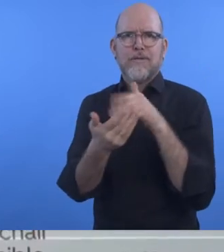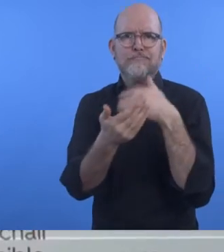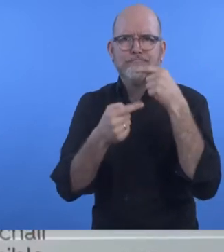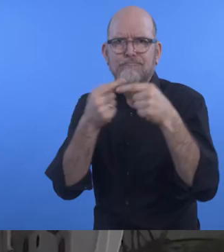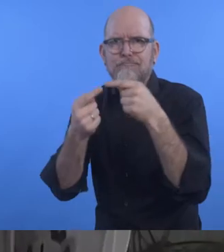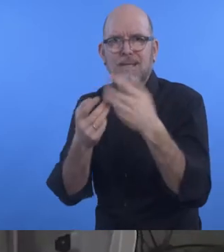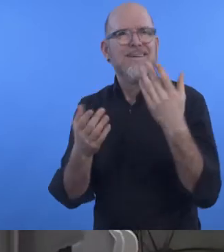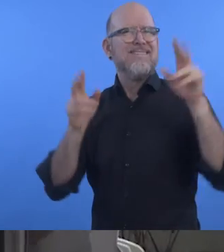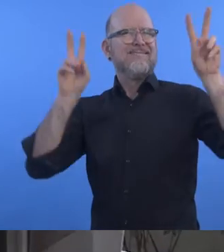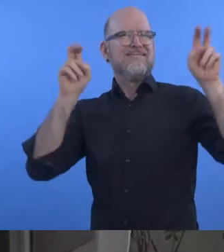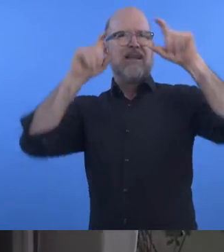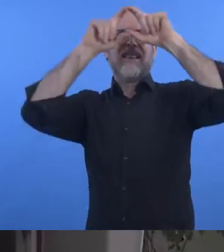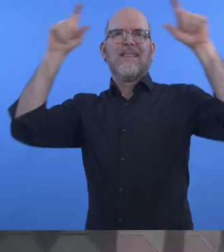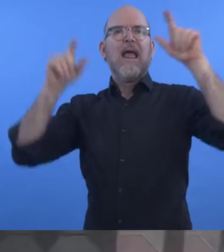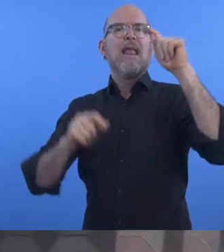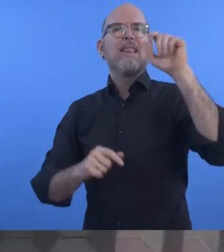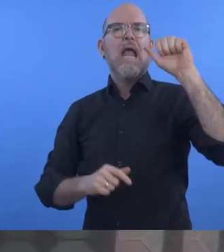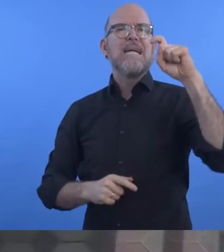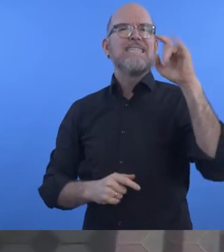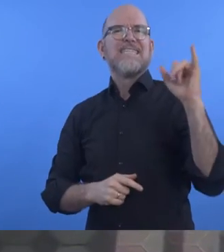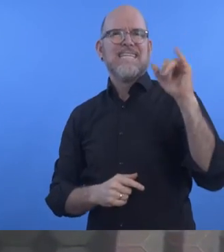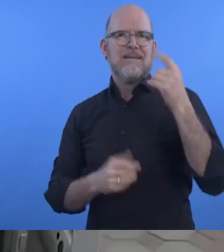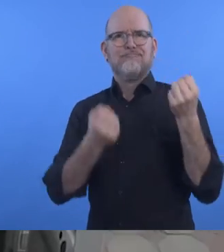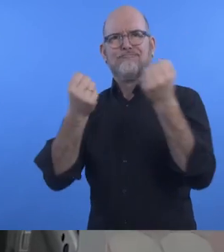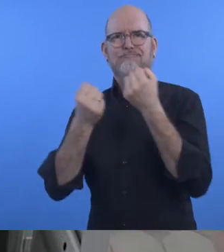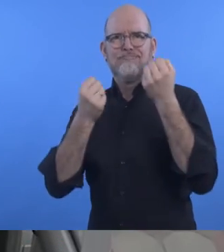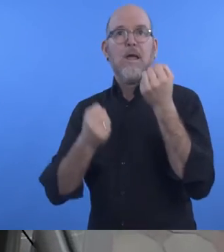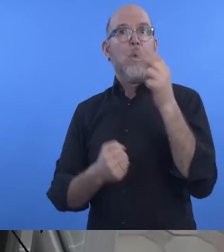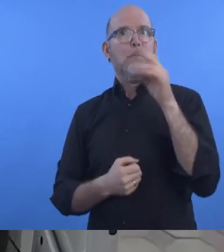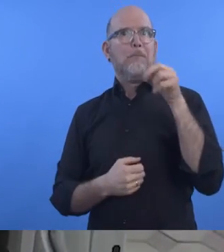and financed their implementation: uberASSIST offers